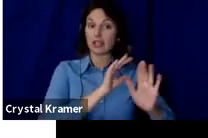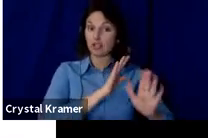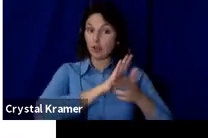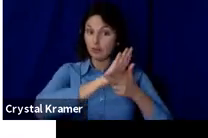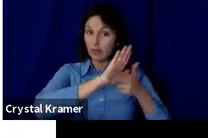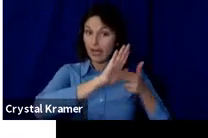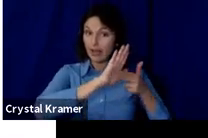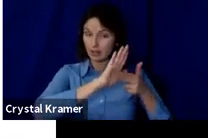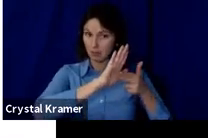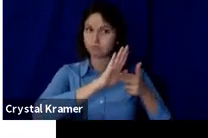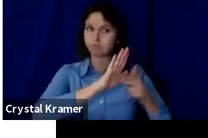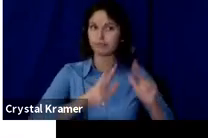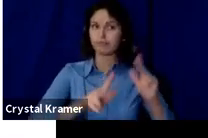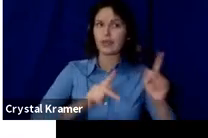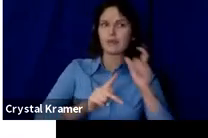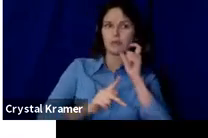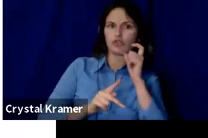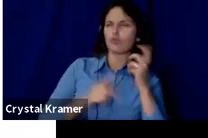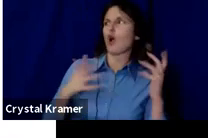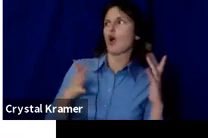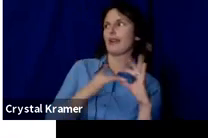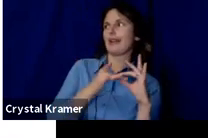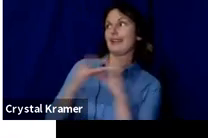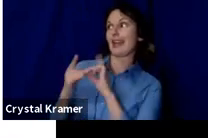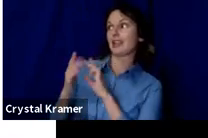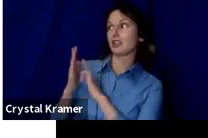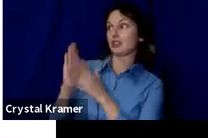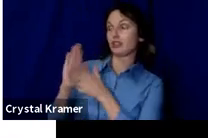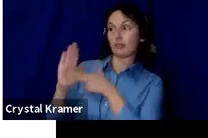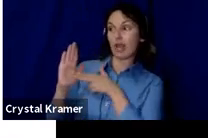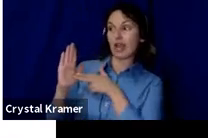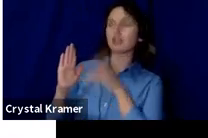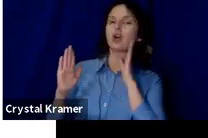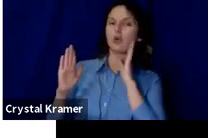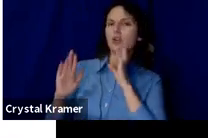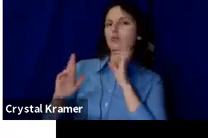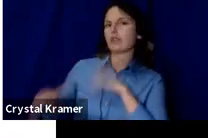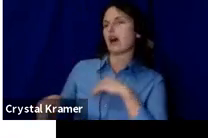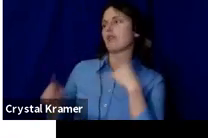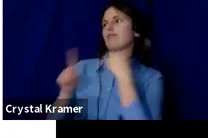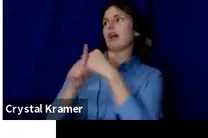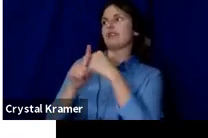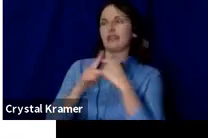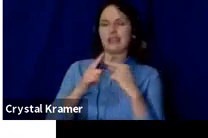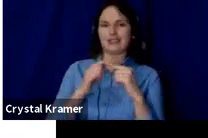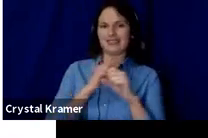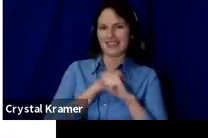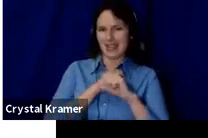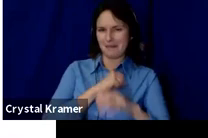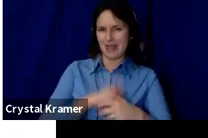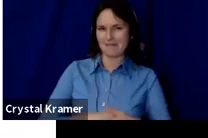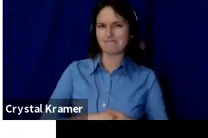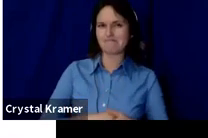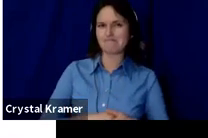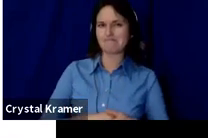who have strong connections to that brand will respond positively to the campaign.